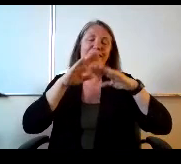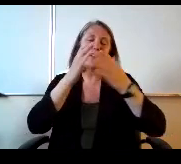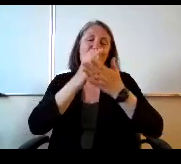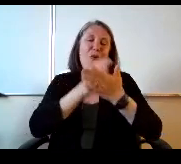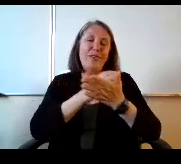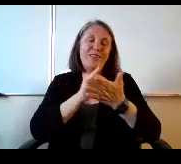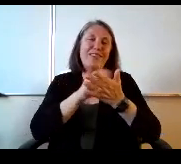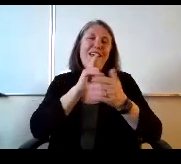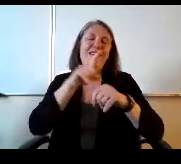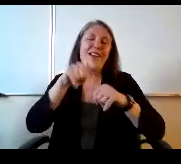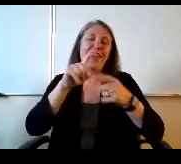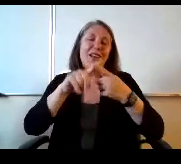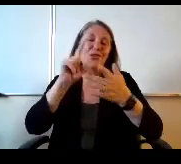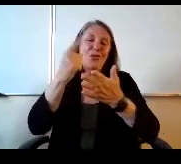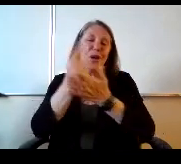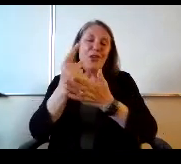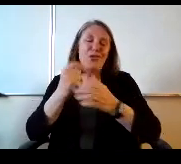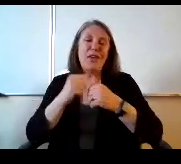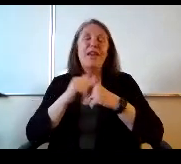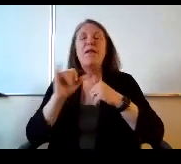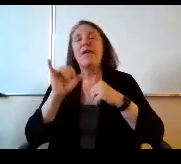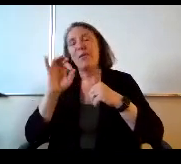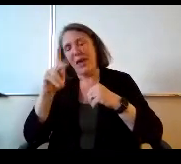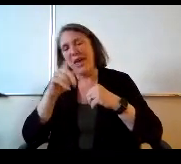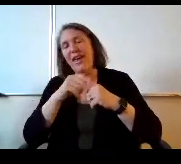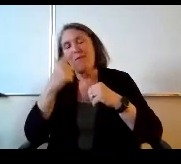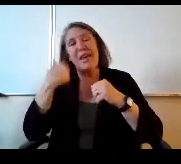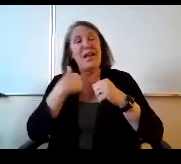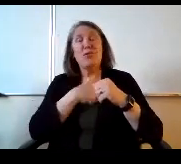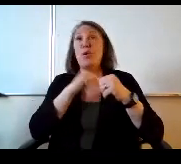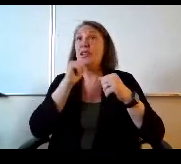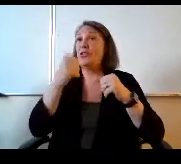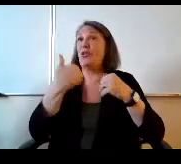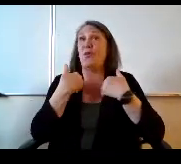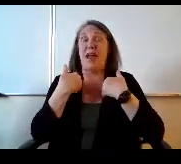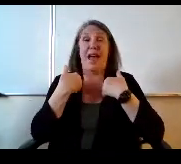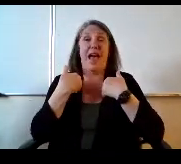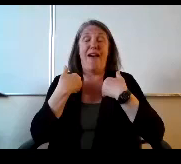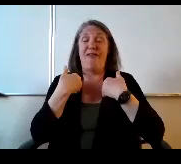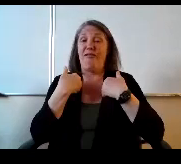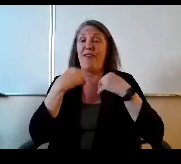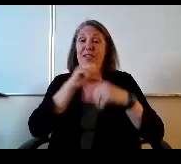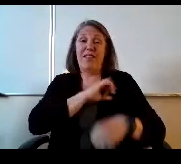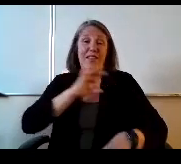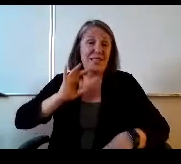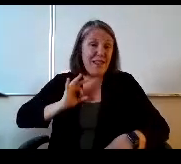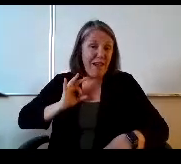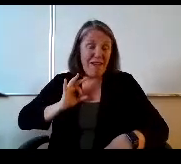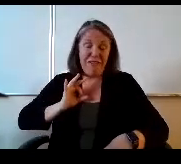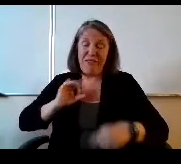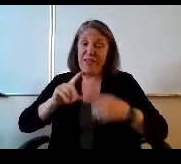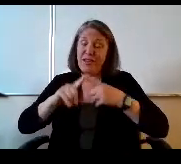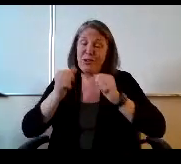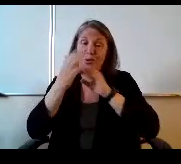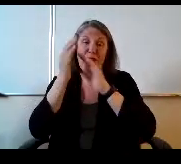that are needed to graduate just because we just don't have the staffing to deal with all of those.